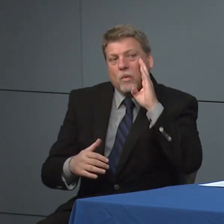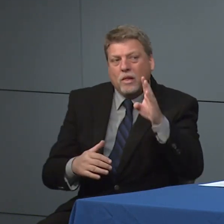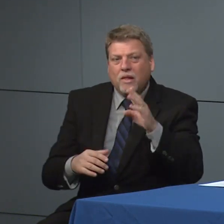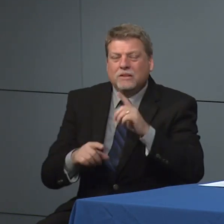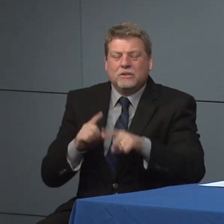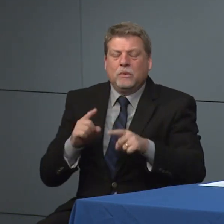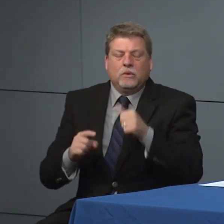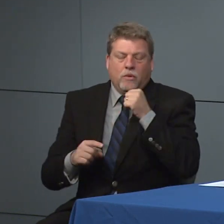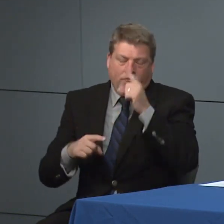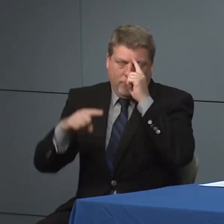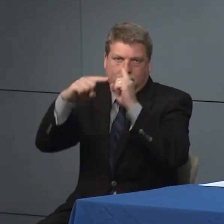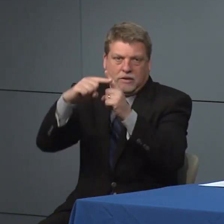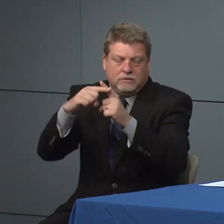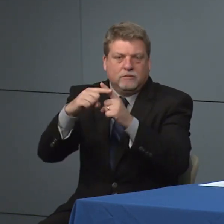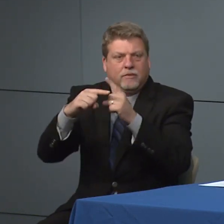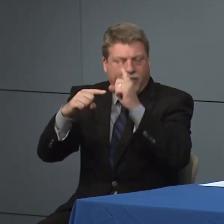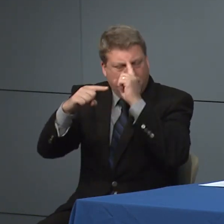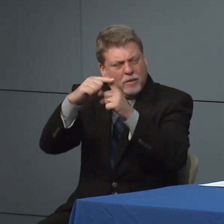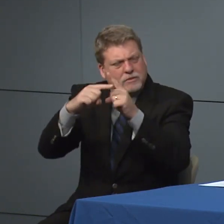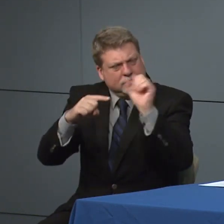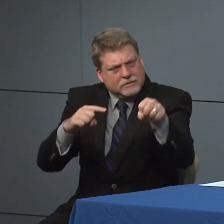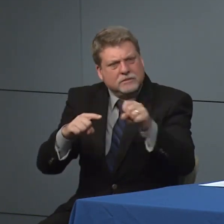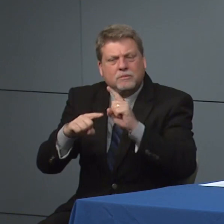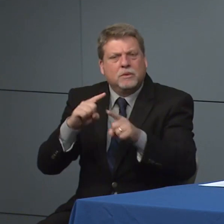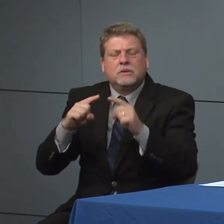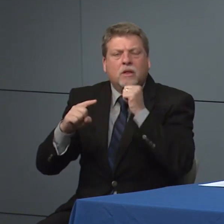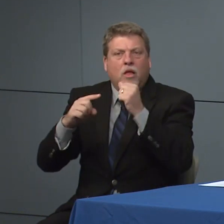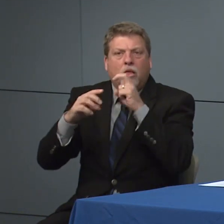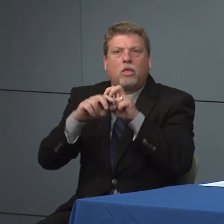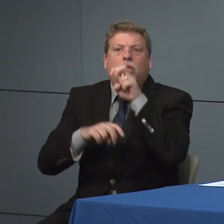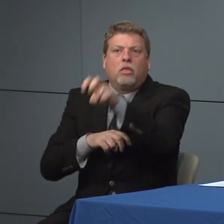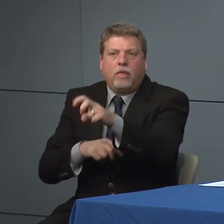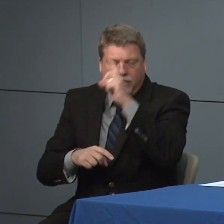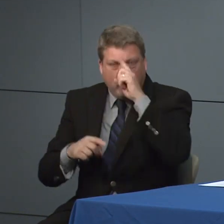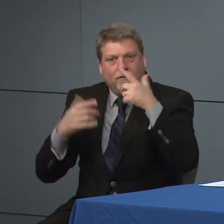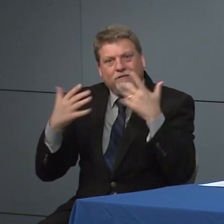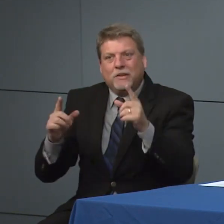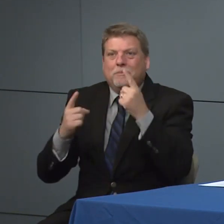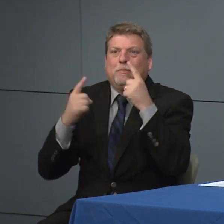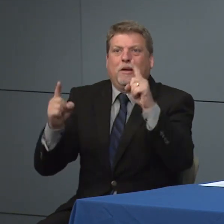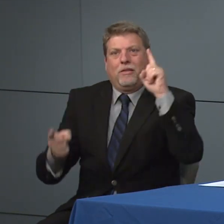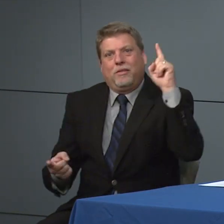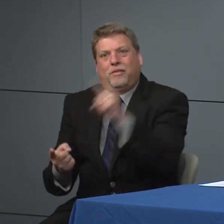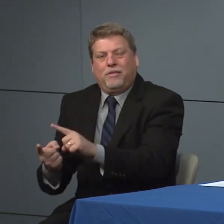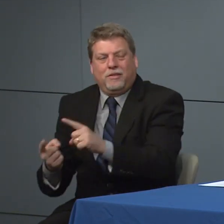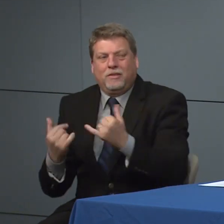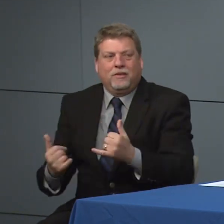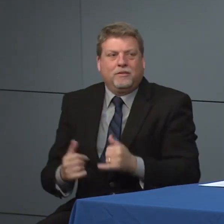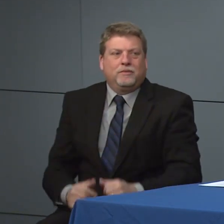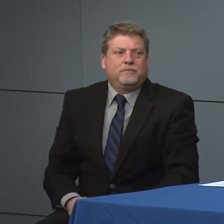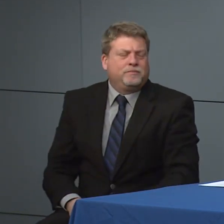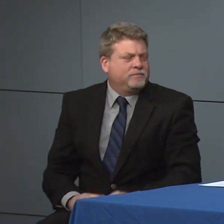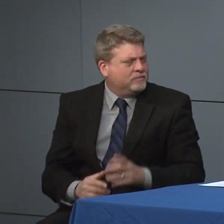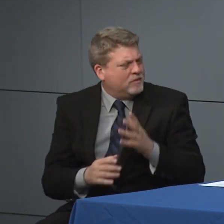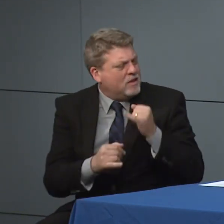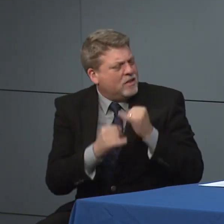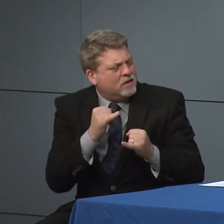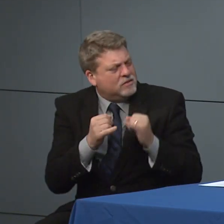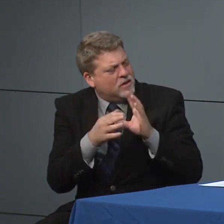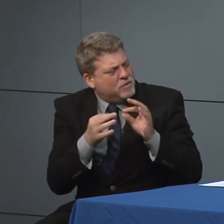I want to read too much into this that one increase from yesterday so will we continue to see the Trans and see where we are. The island also down they do there's been a lot of talk